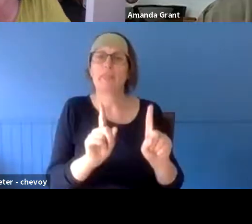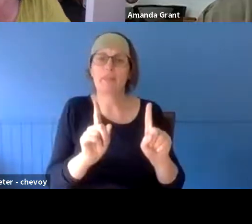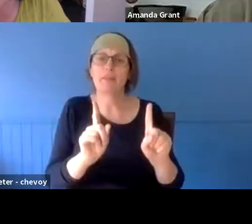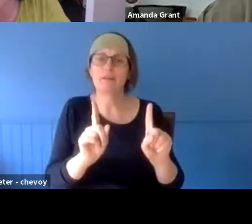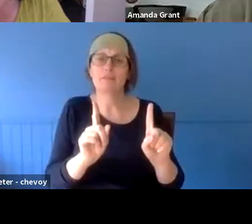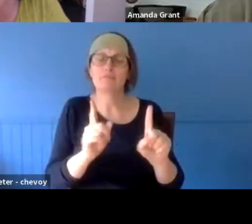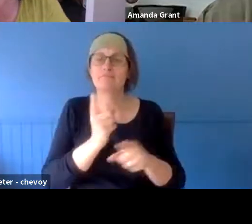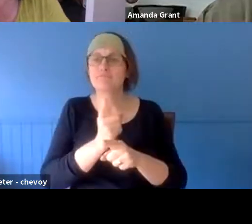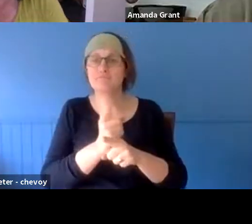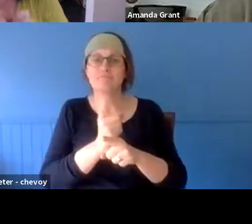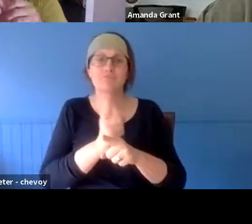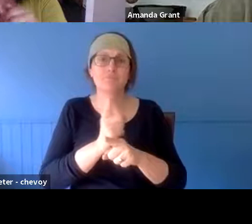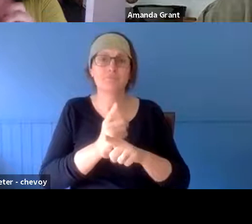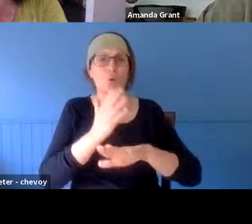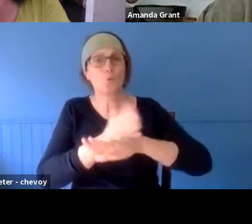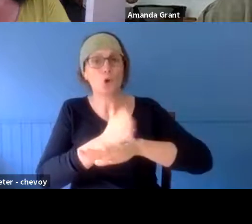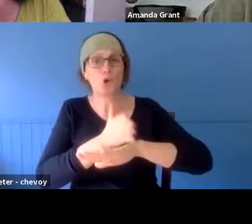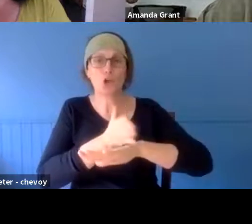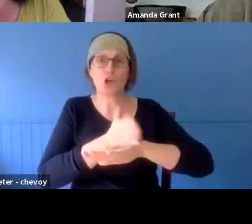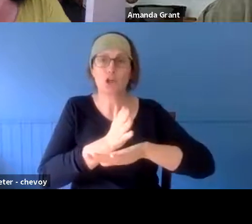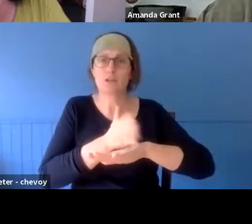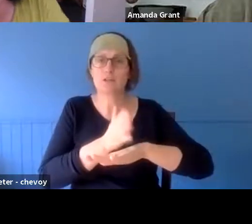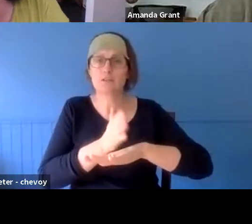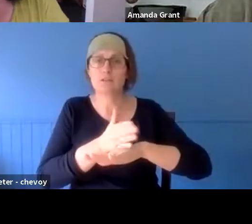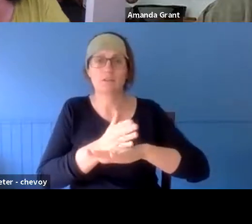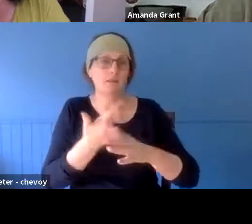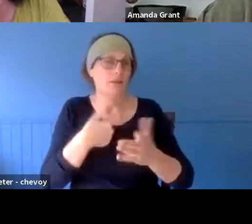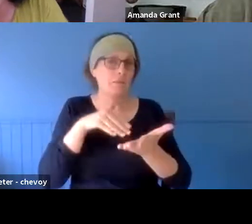there working, doing fencing wire and things like that, and you can't